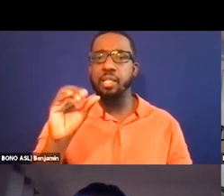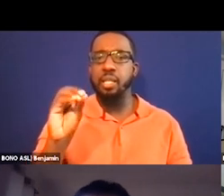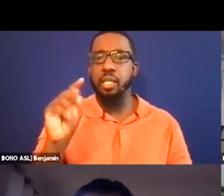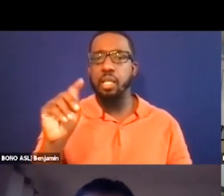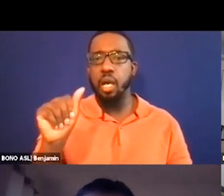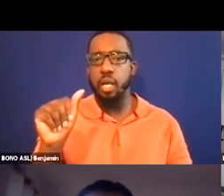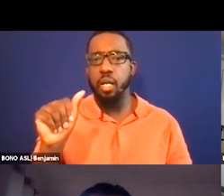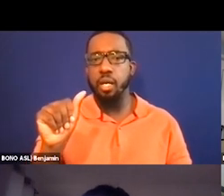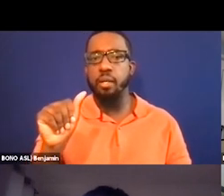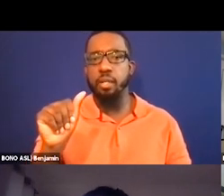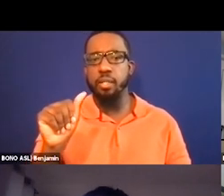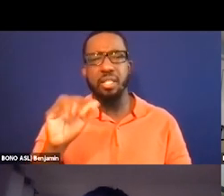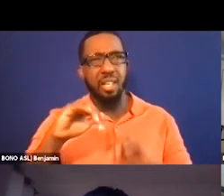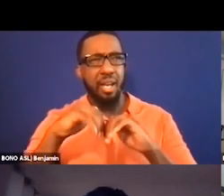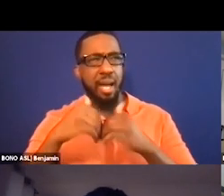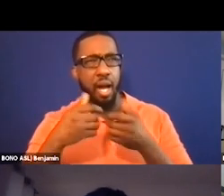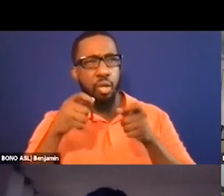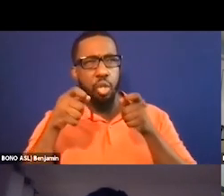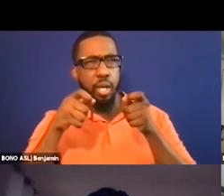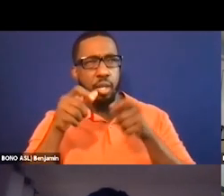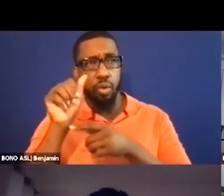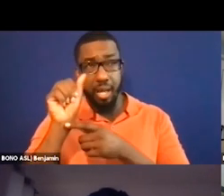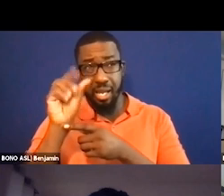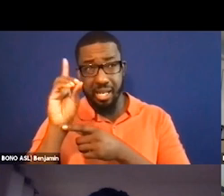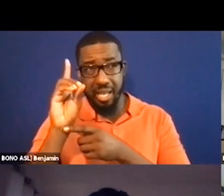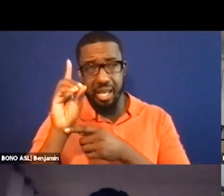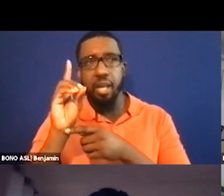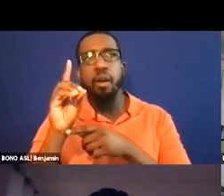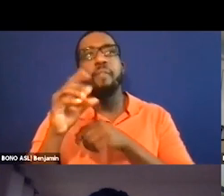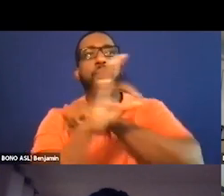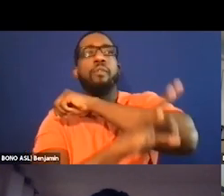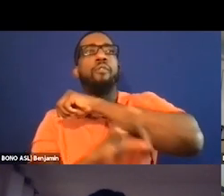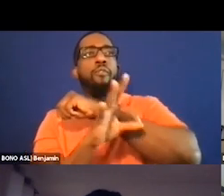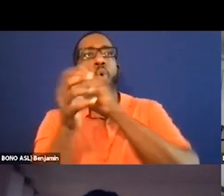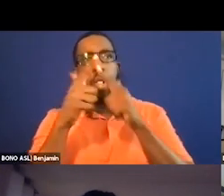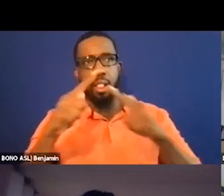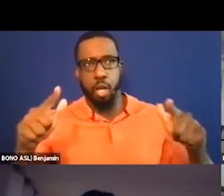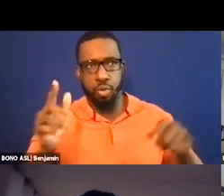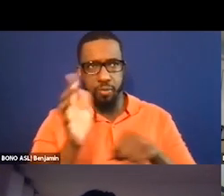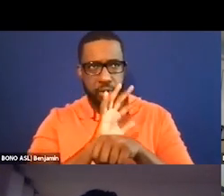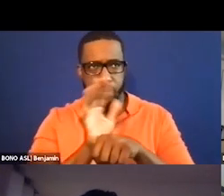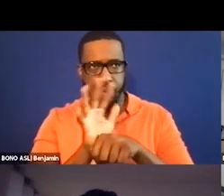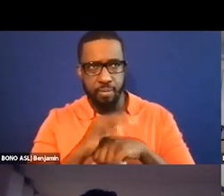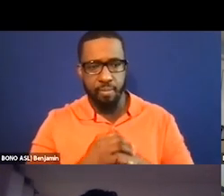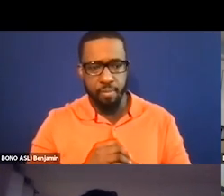How do you handle AD for foreign language films? So those are the hardest ones we get